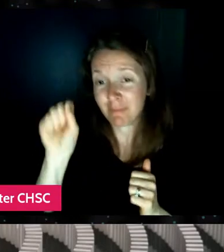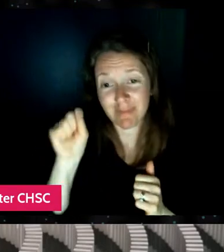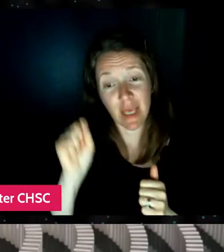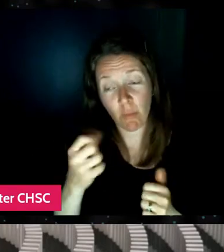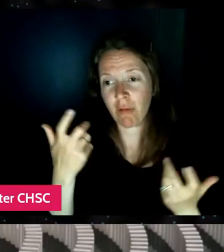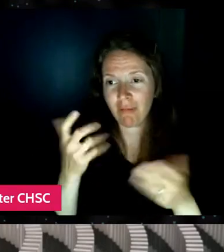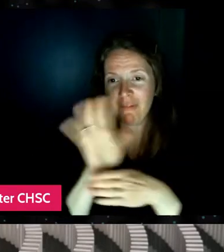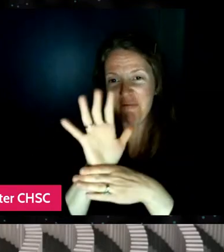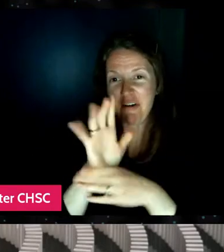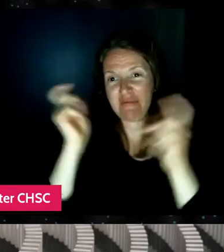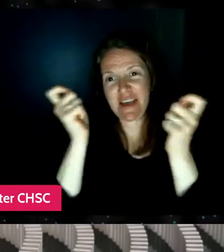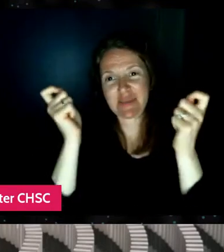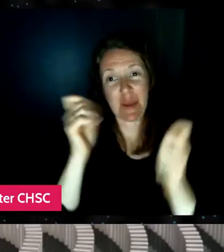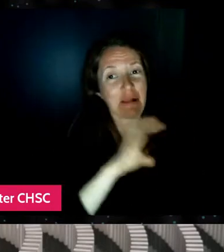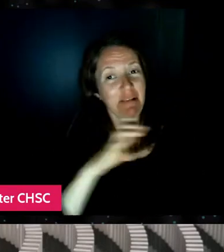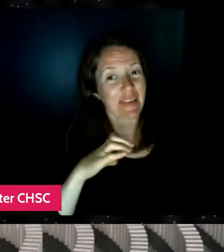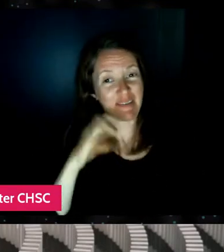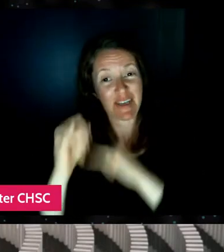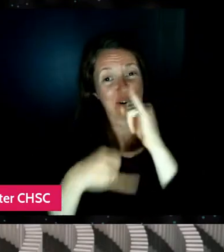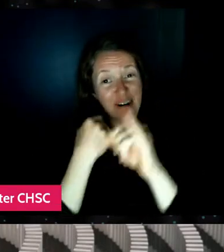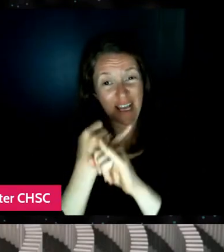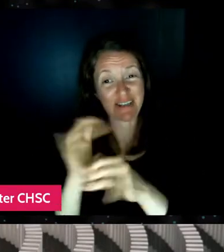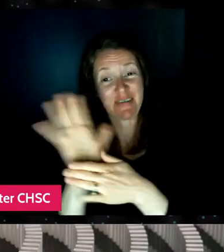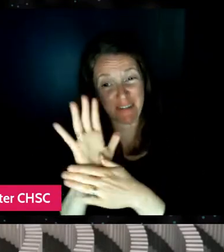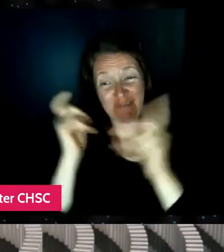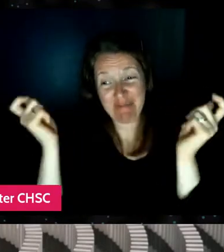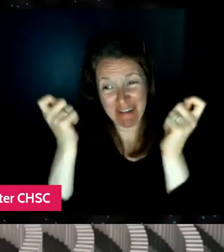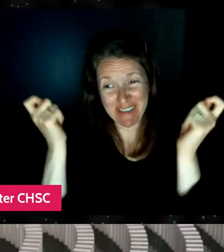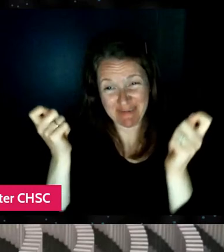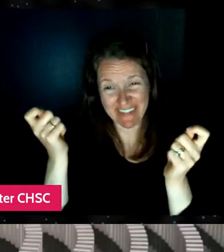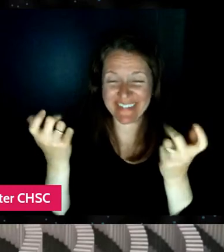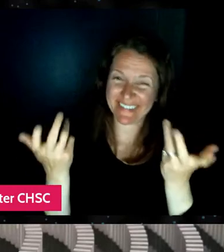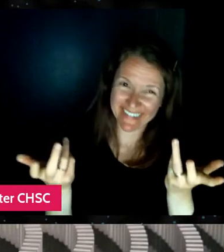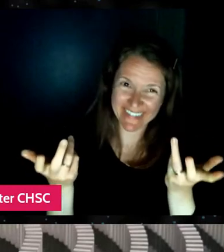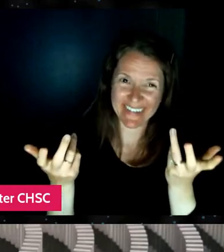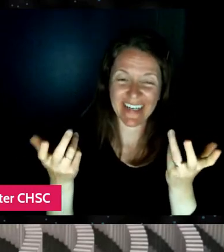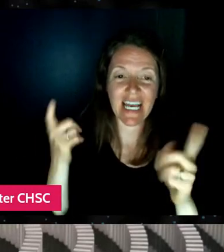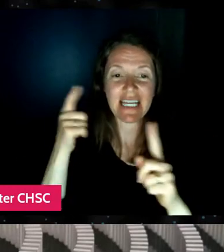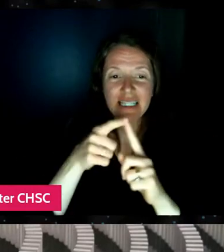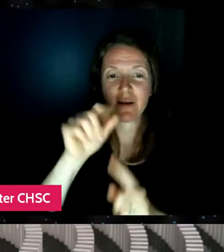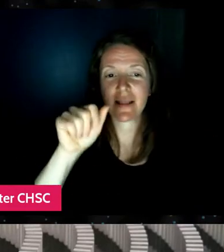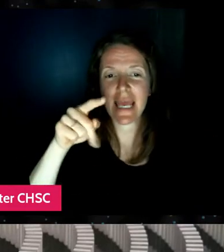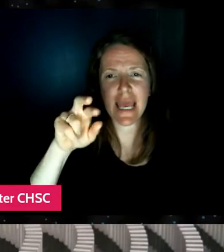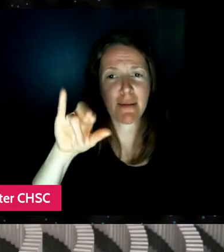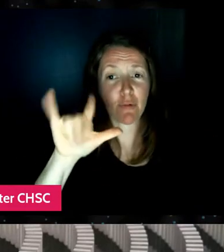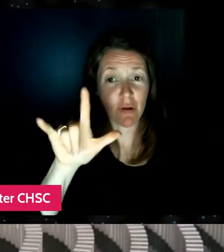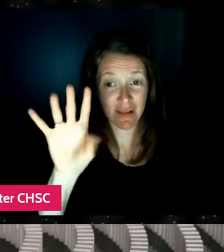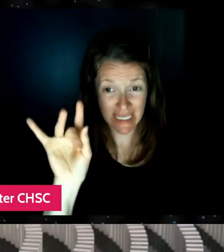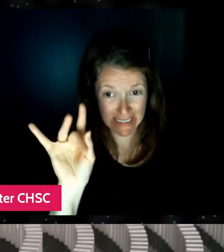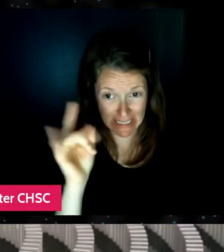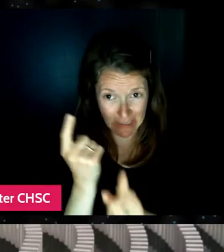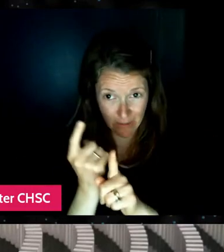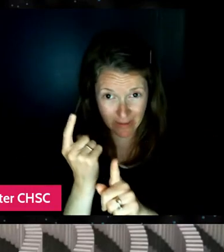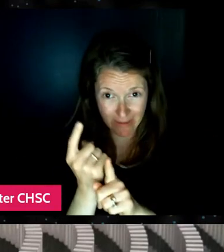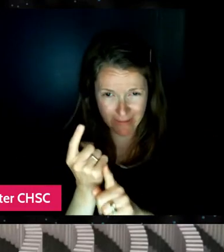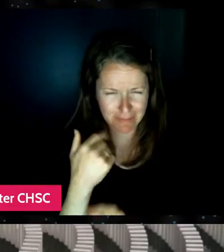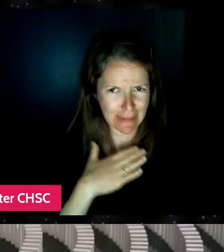at the Cleveland International Film Festival until April 18th or so. I don't know if I have my date right.